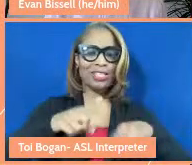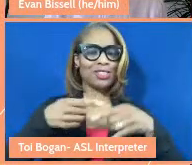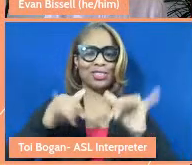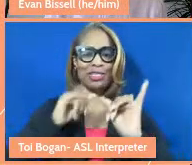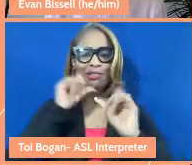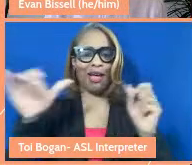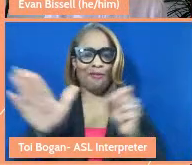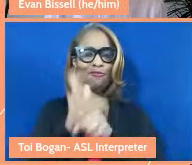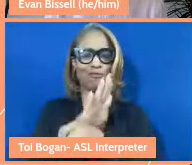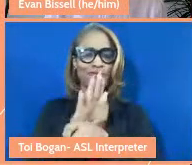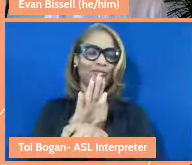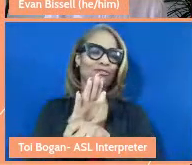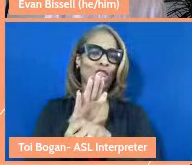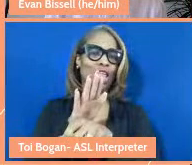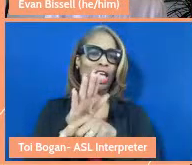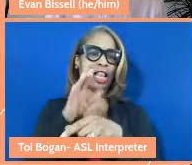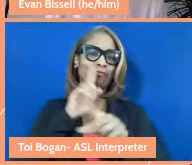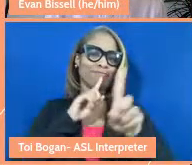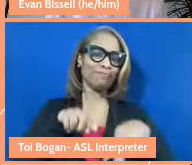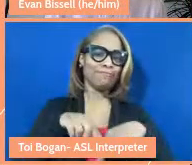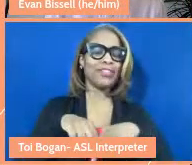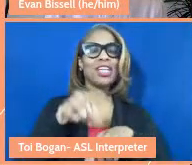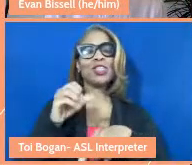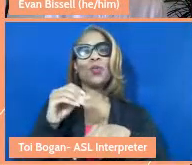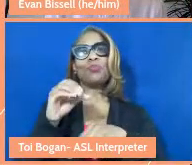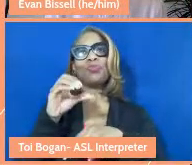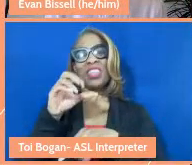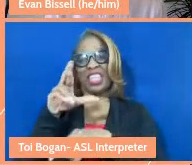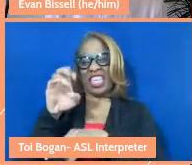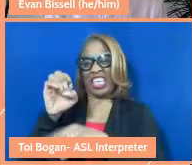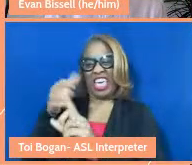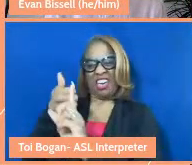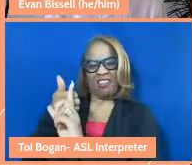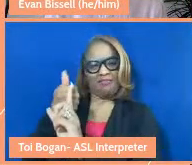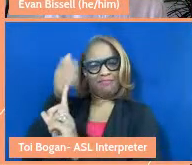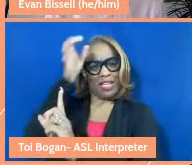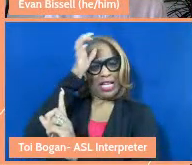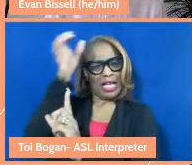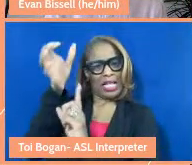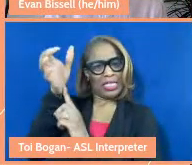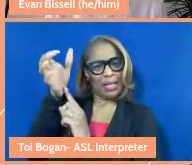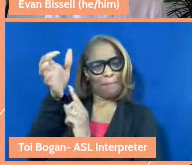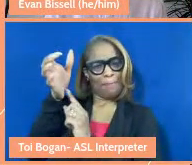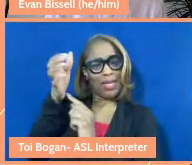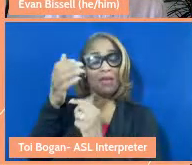concept. And that's been professionalized in the United States, it's also been feminized.